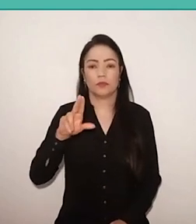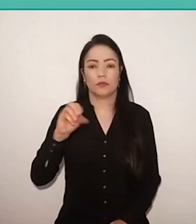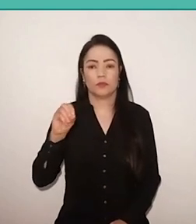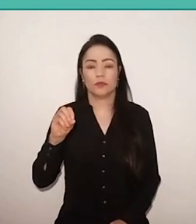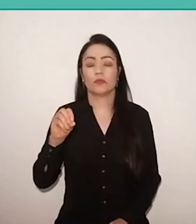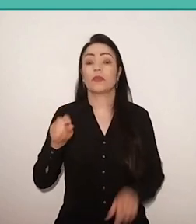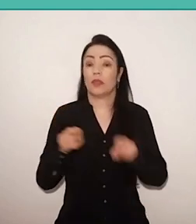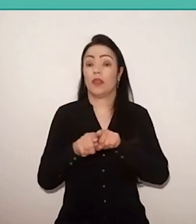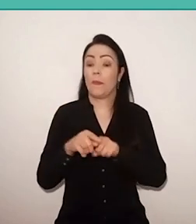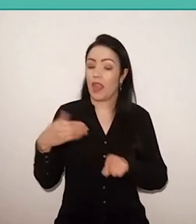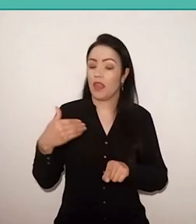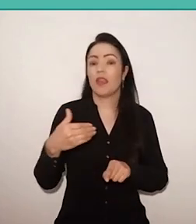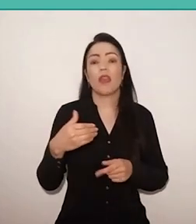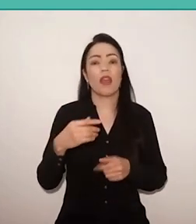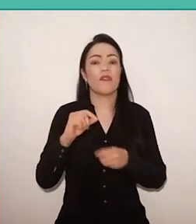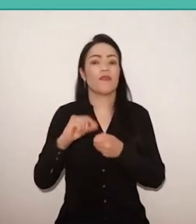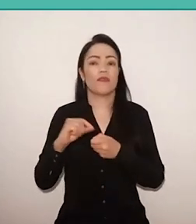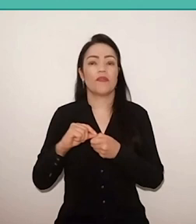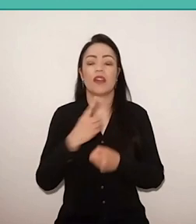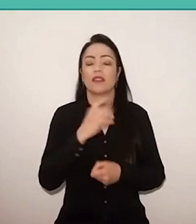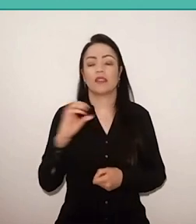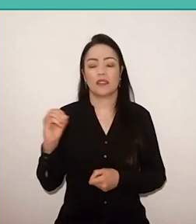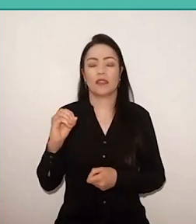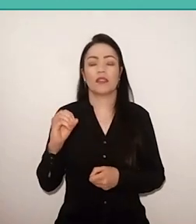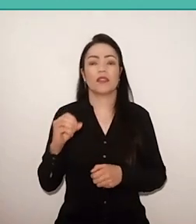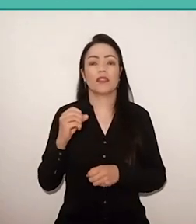on September 14th, really close,